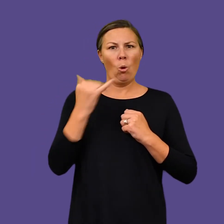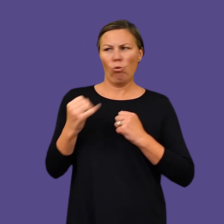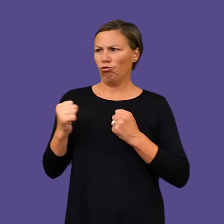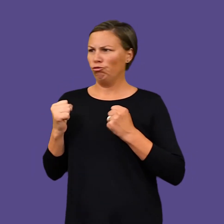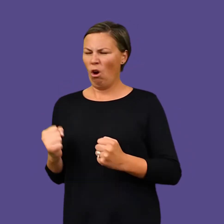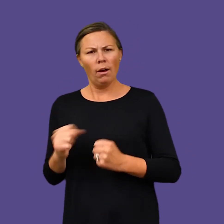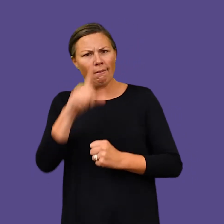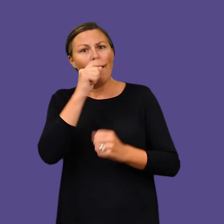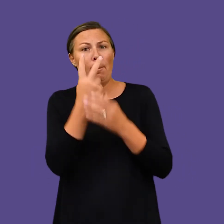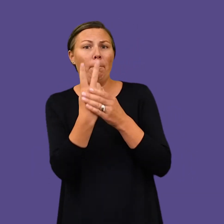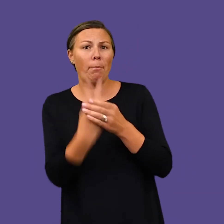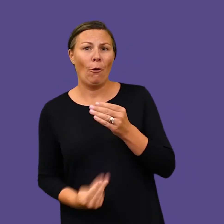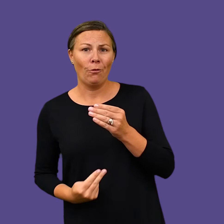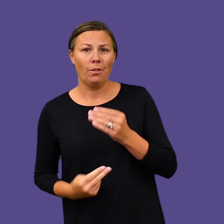strength are not mutually exclusive.